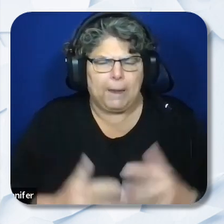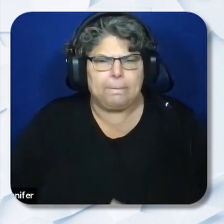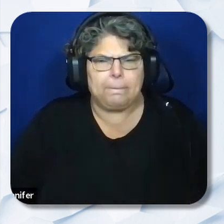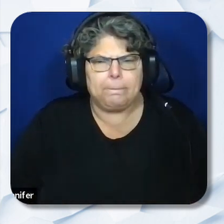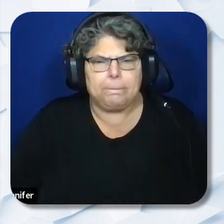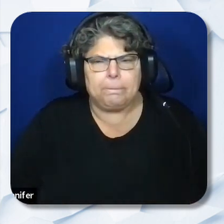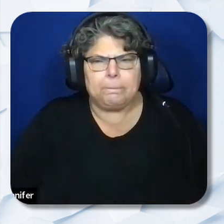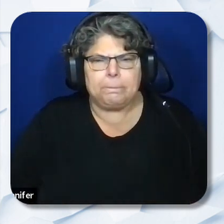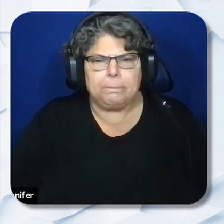Can you see the interpreter?